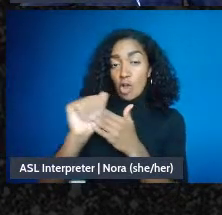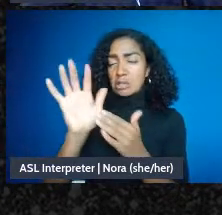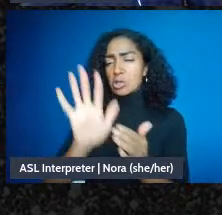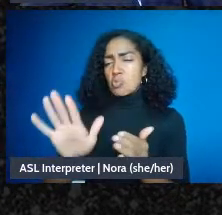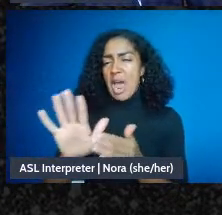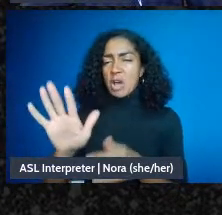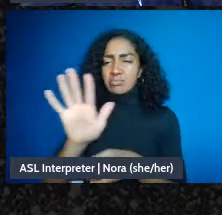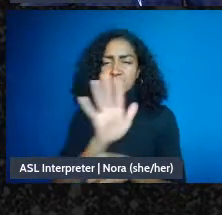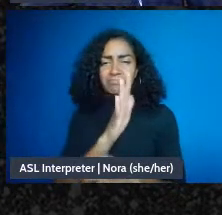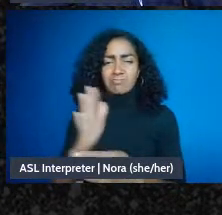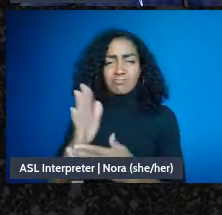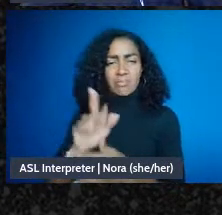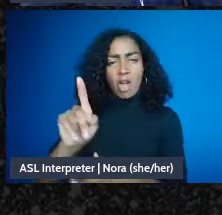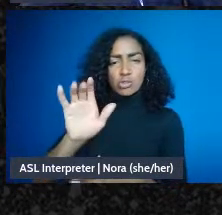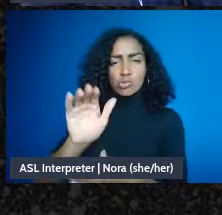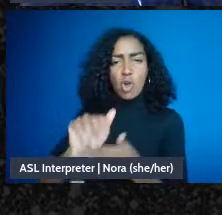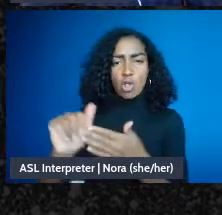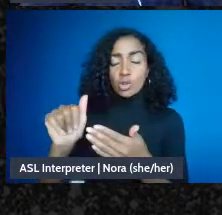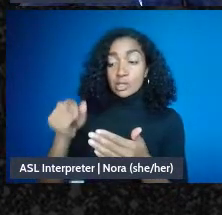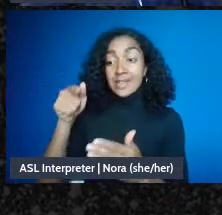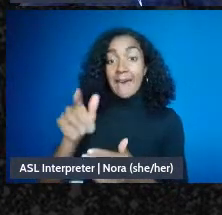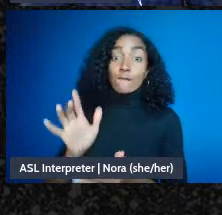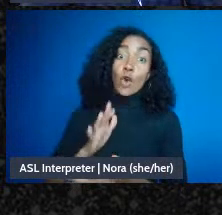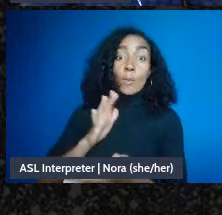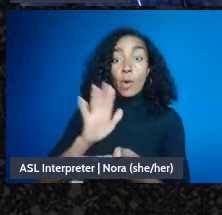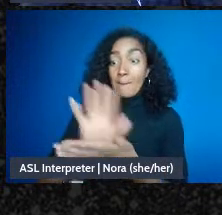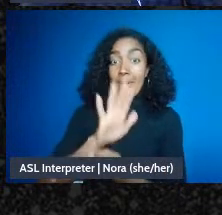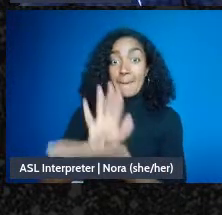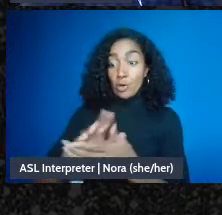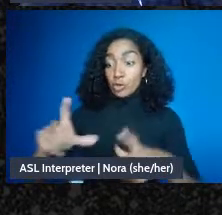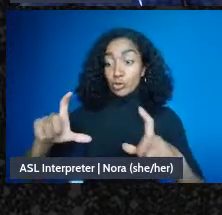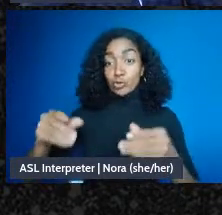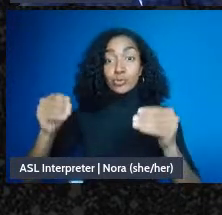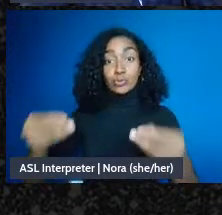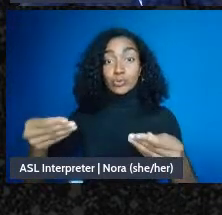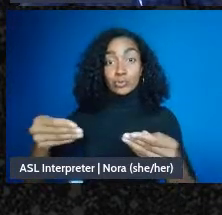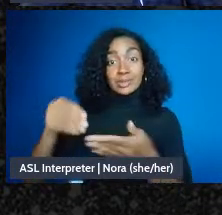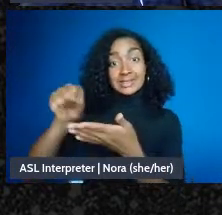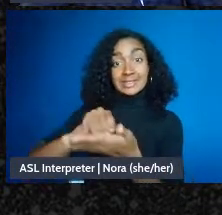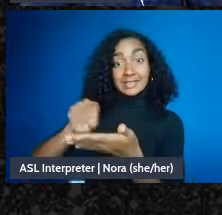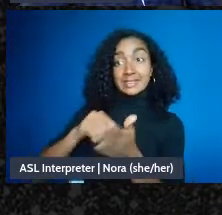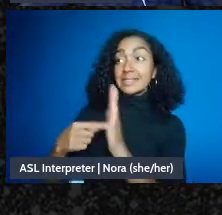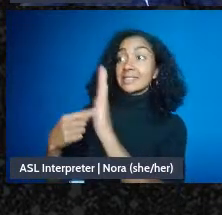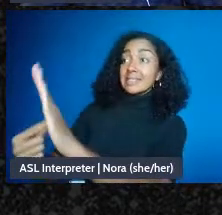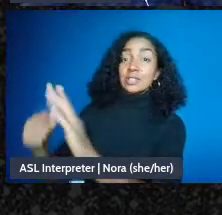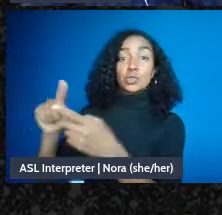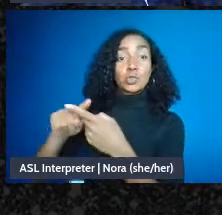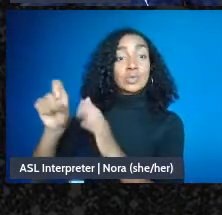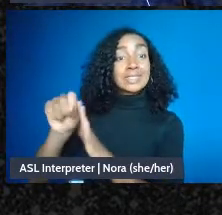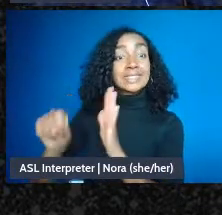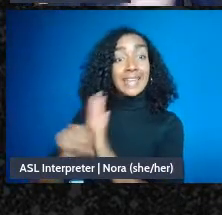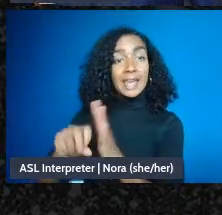and a formal piece of paper to the state to incorporate an entity. This is speaking generally